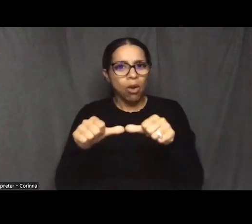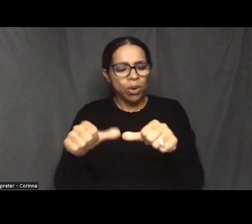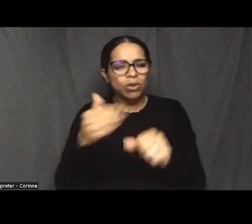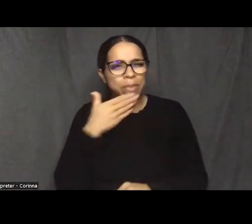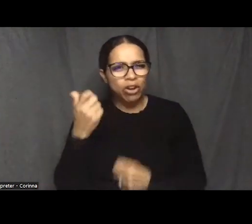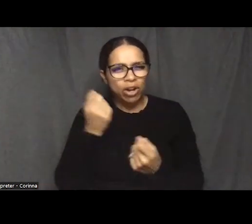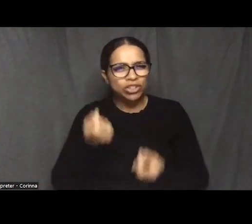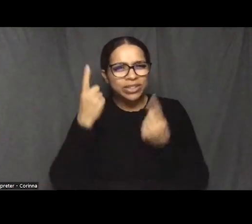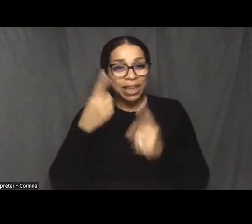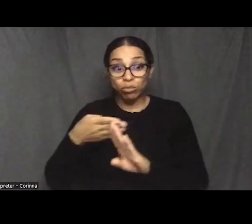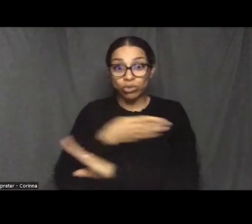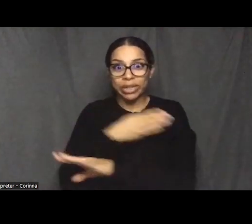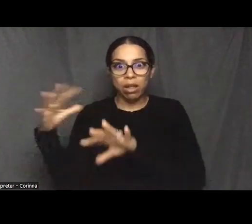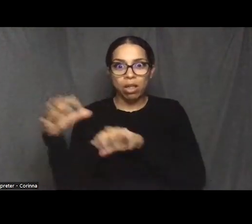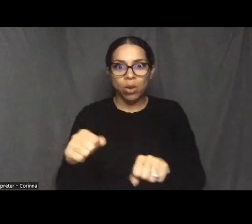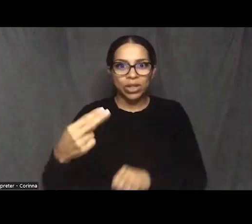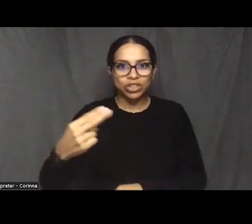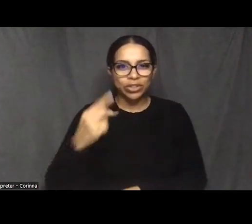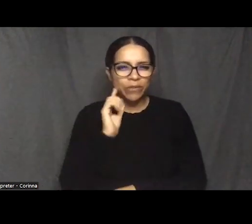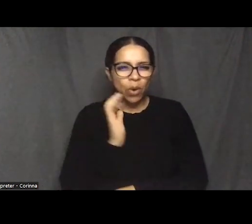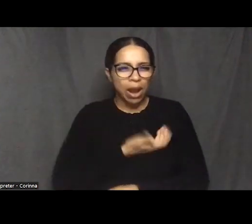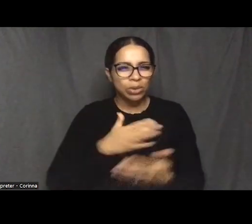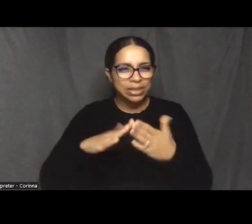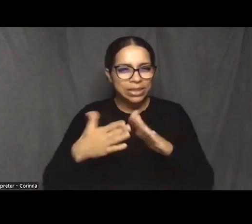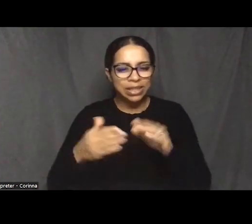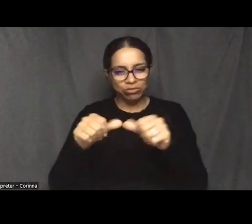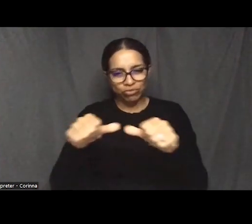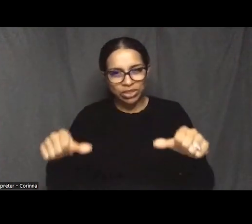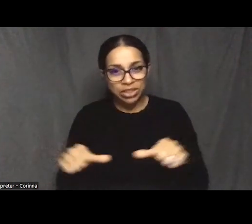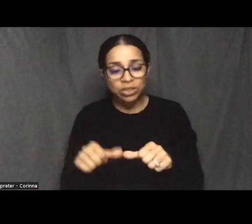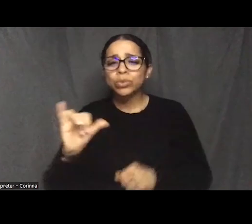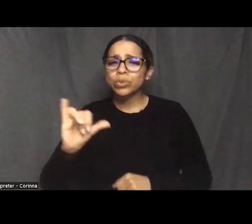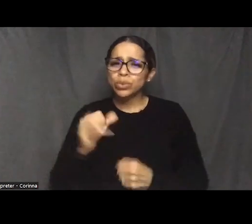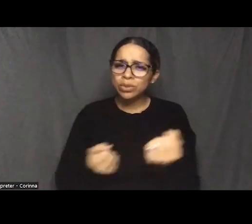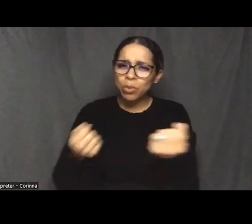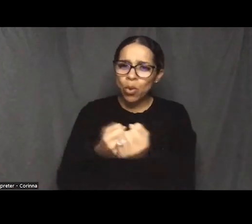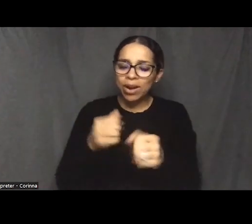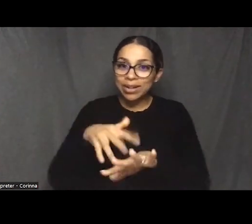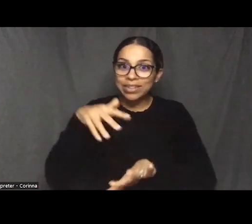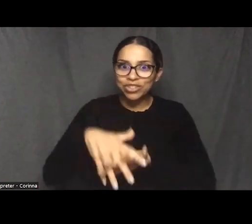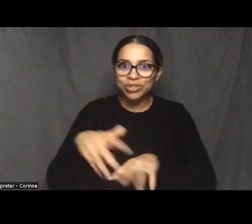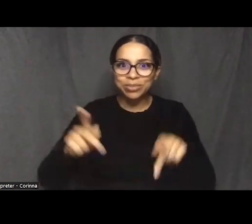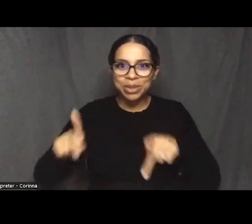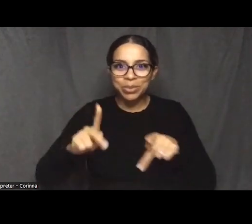of our city and region, and also to support the indigenous peoples who are part of our communities today.